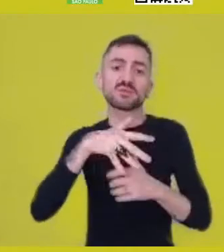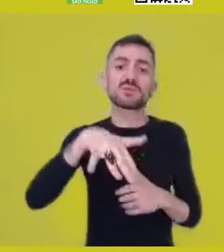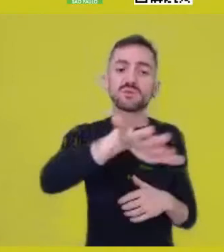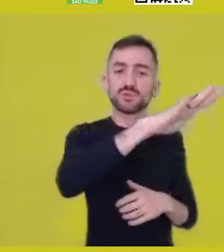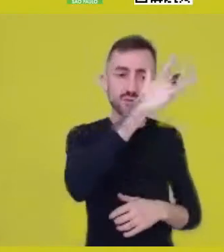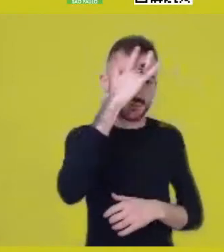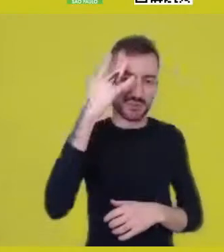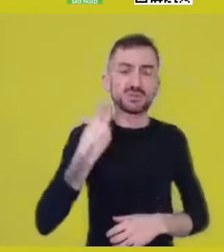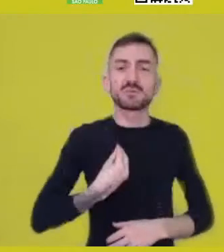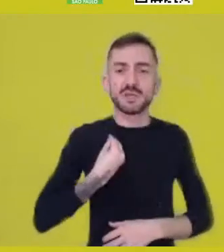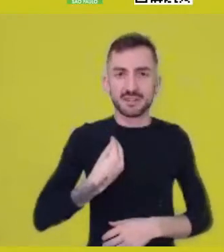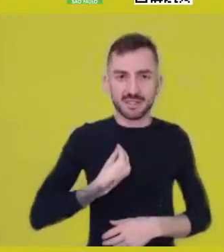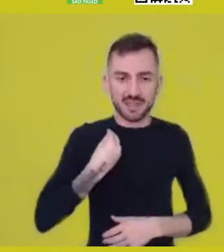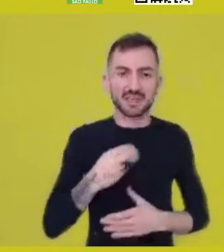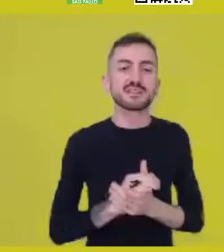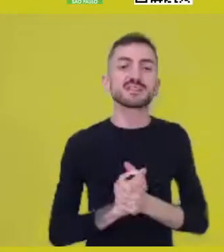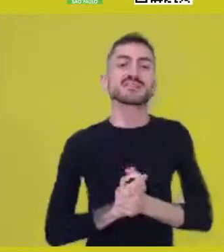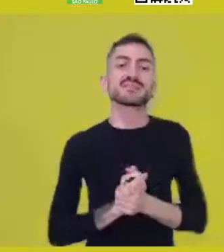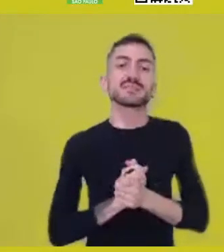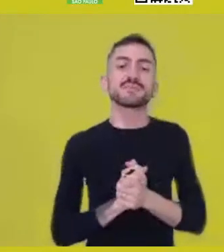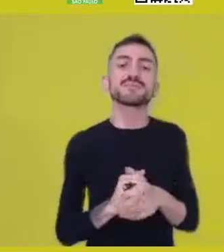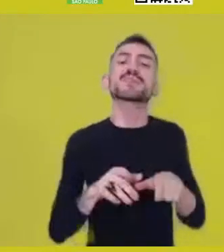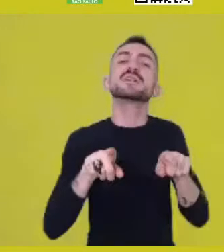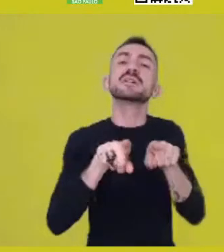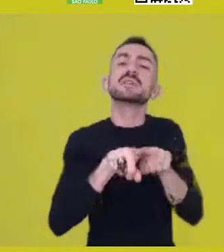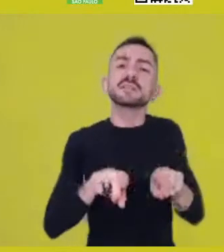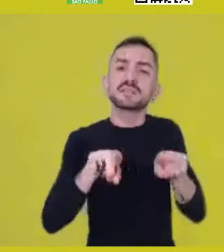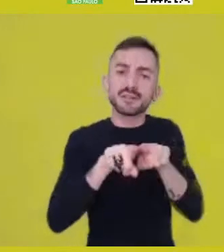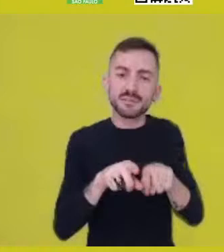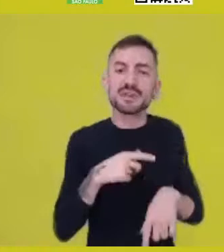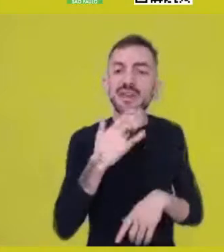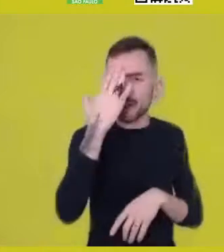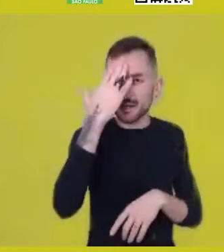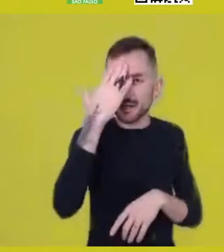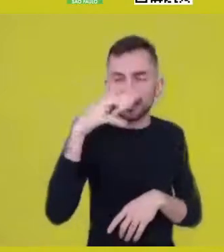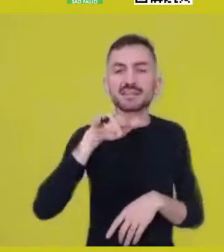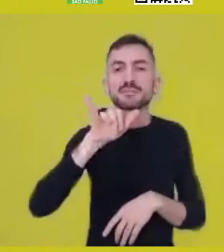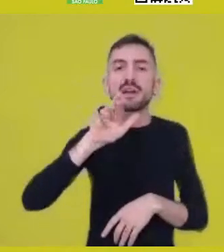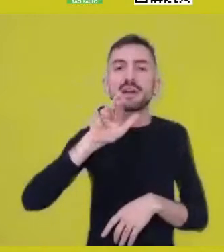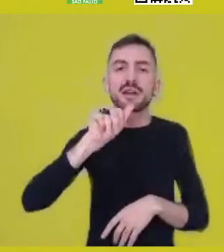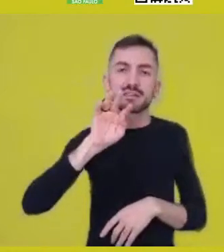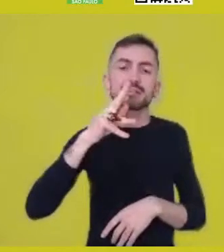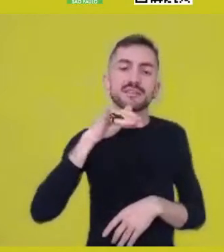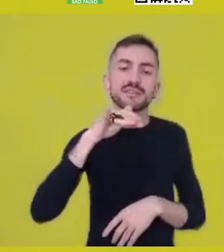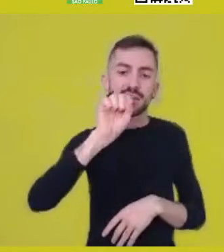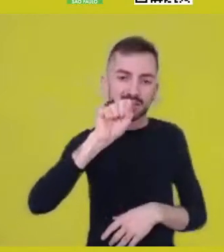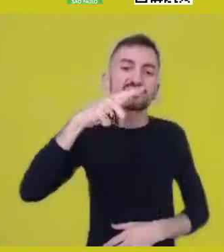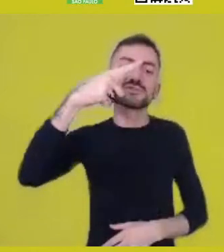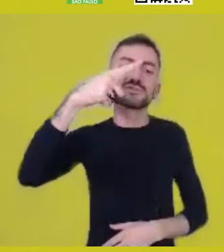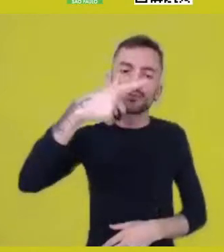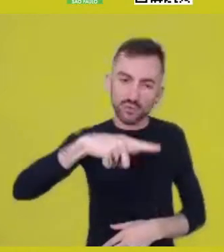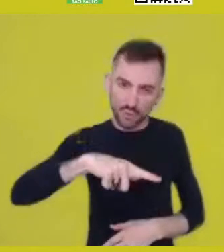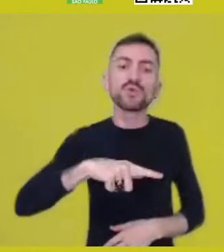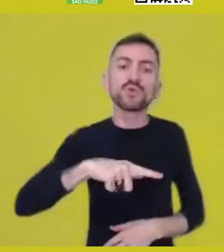I’d like to thank again Maria Thaís for our partnership